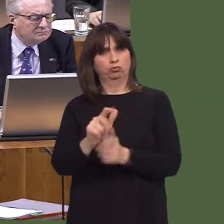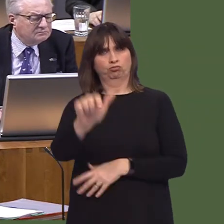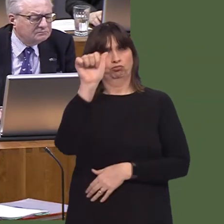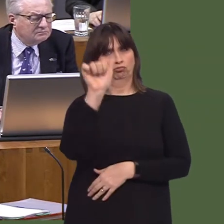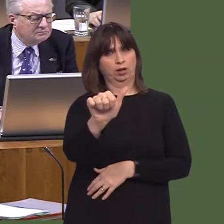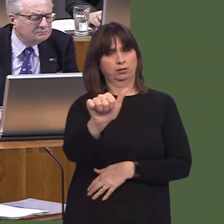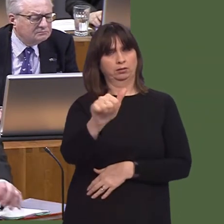that it's not working?